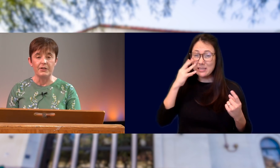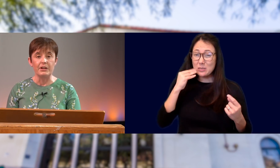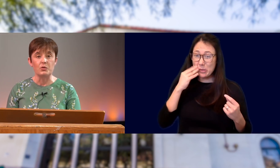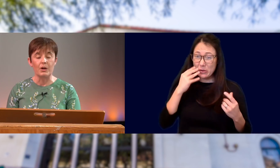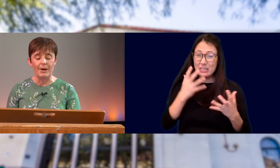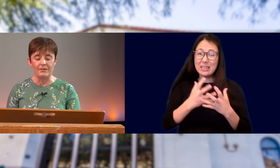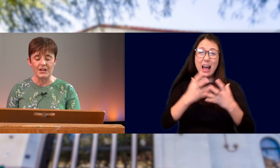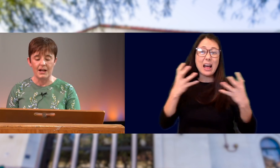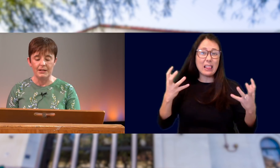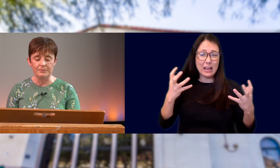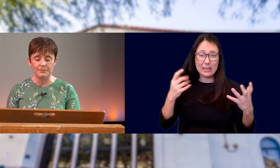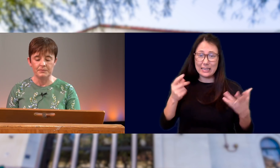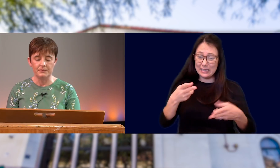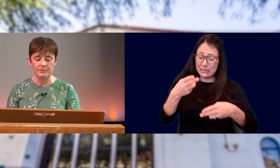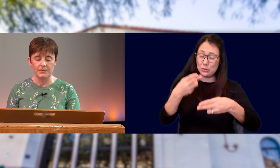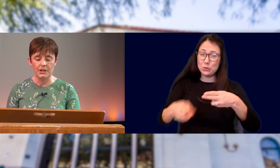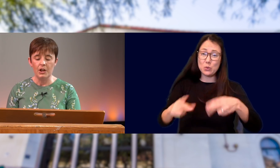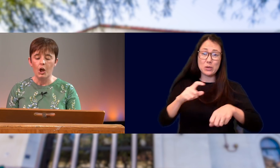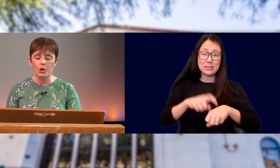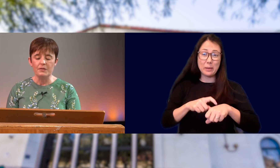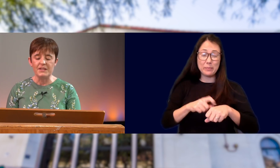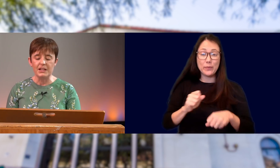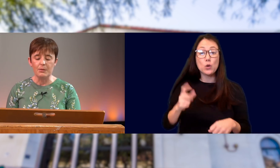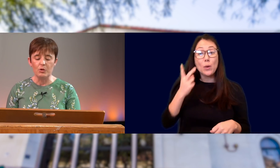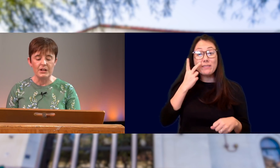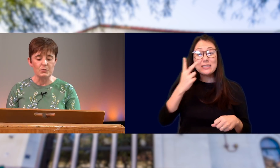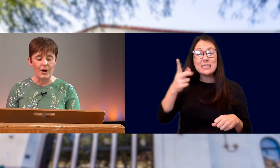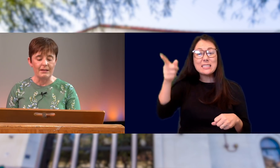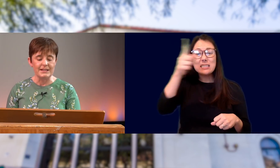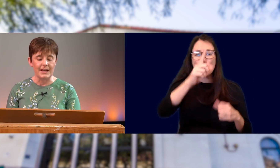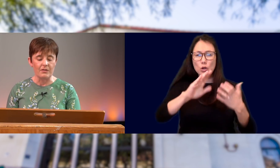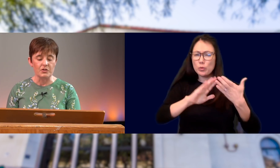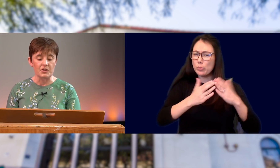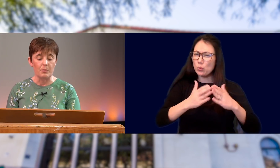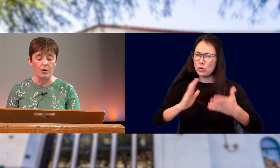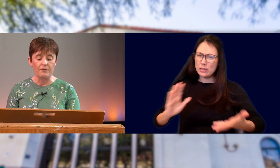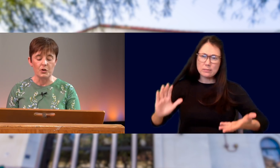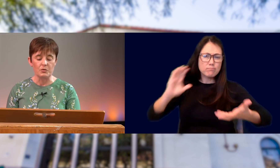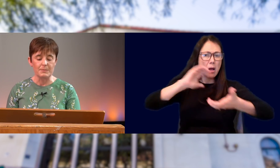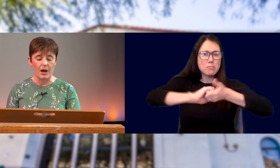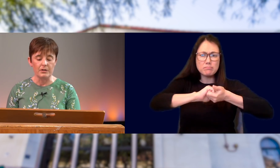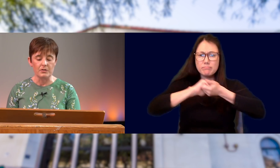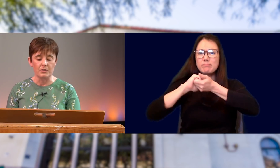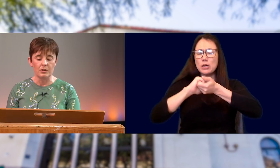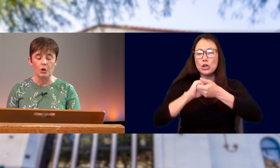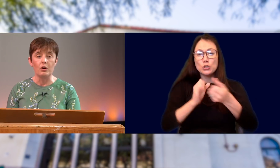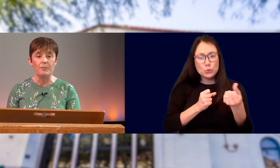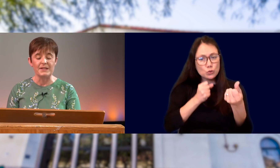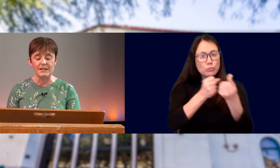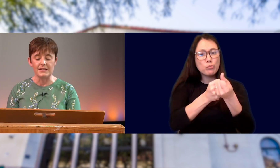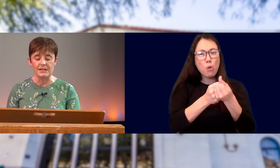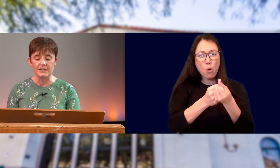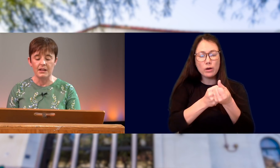IN A VERY SHORT AMOUNT OF TIME. YOU HAVE SEEN COMMUNITIES RALLY TOGETHER TO SUPPORT FIRST RESPONDERS, LOCAL BUSINESSES,